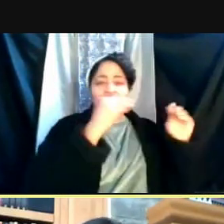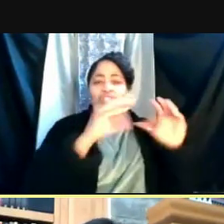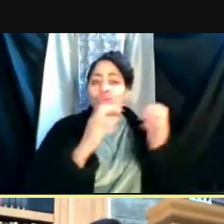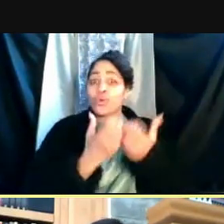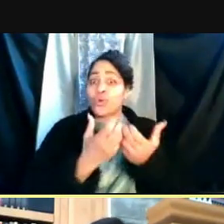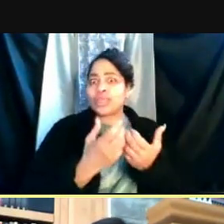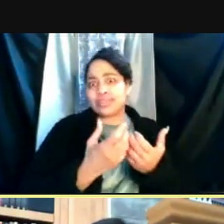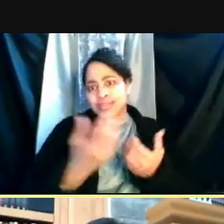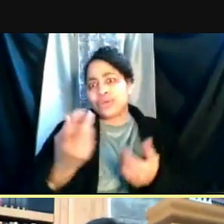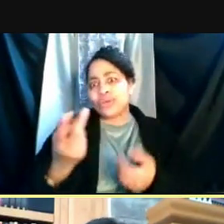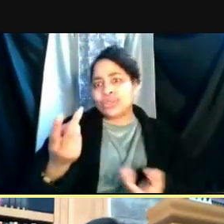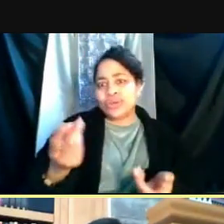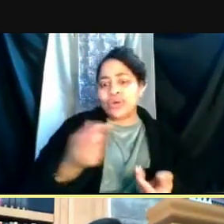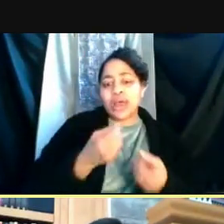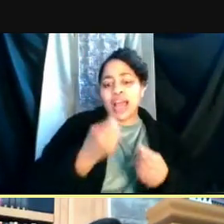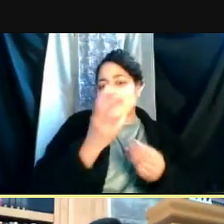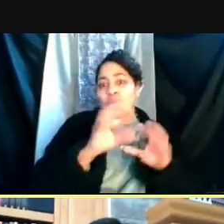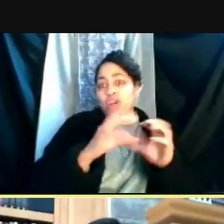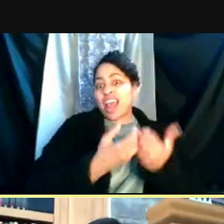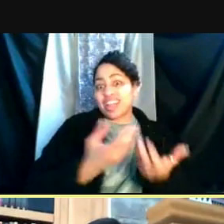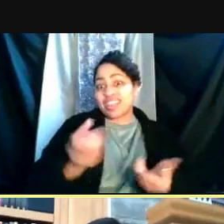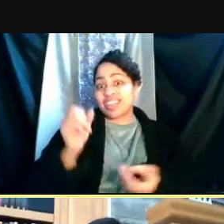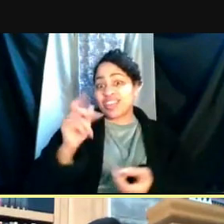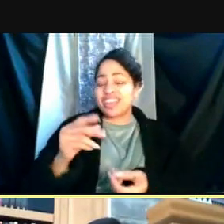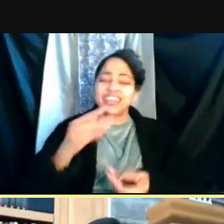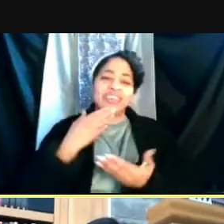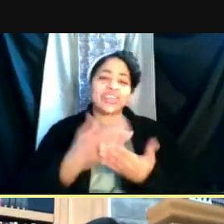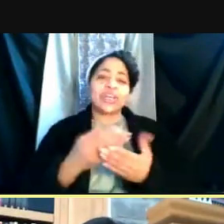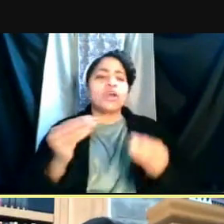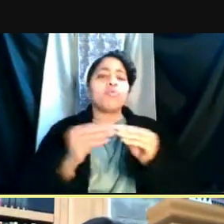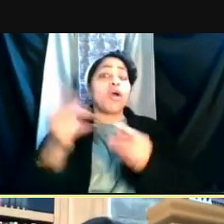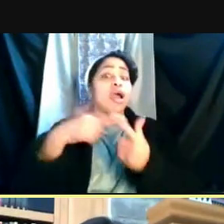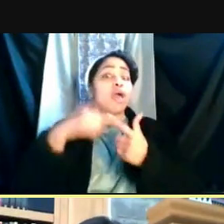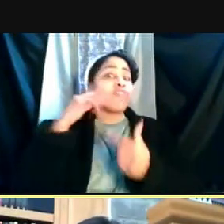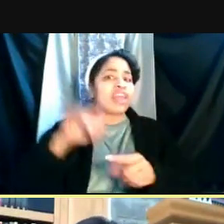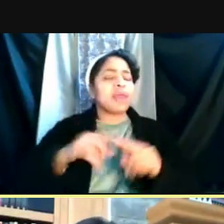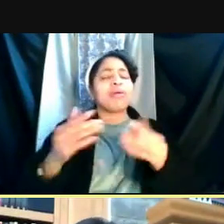So, good. More to come on that. Next question.